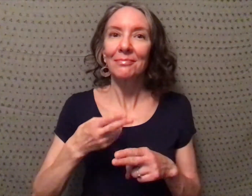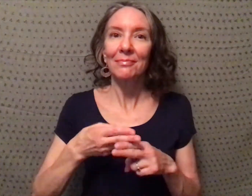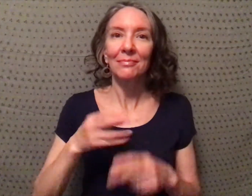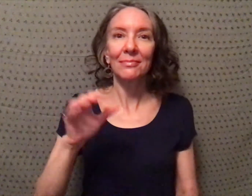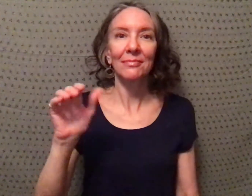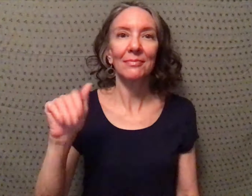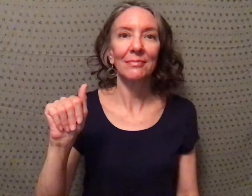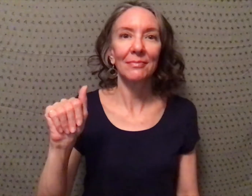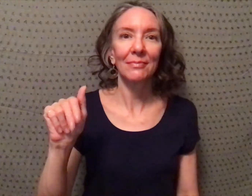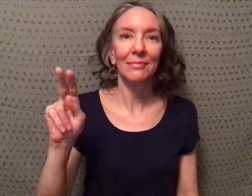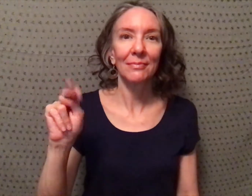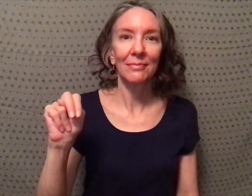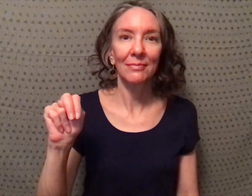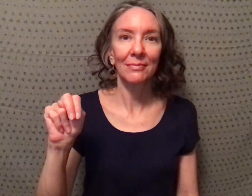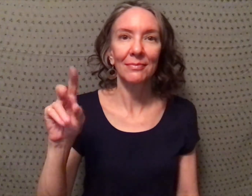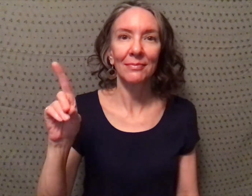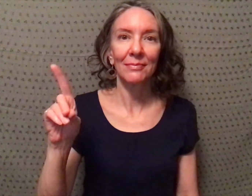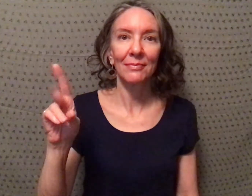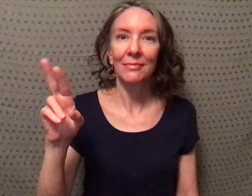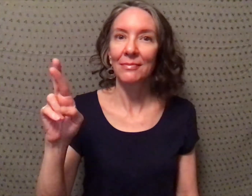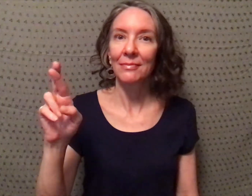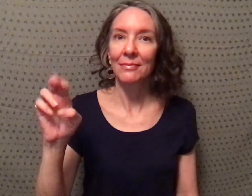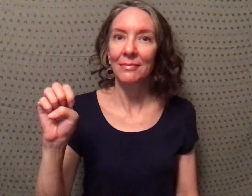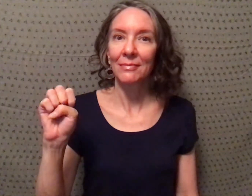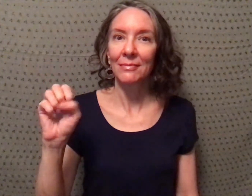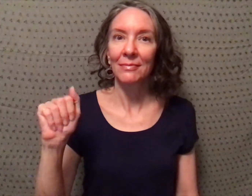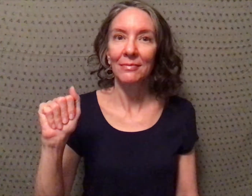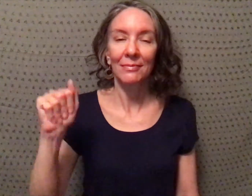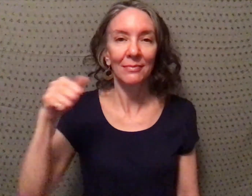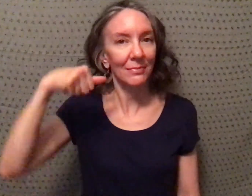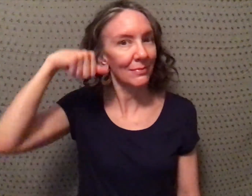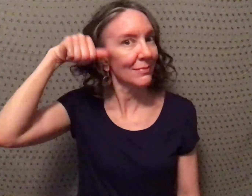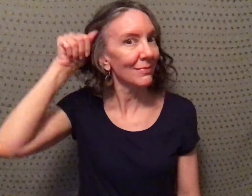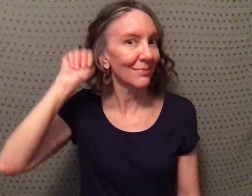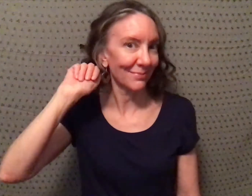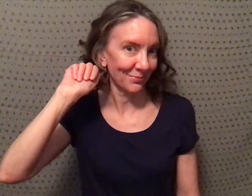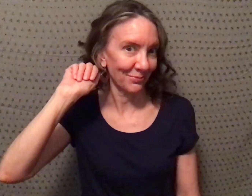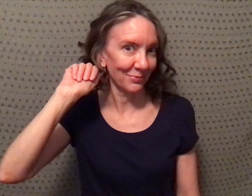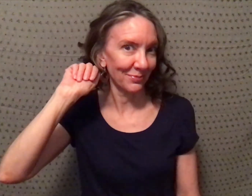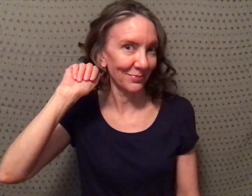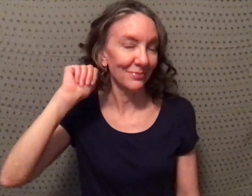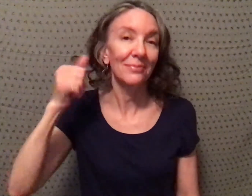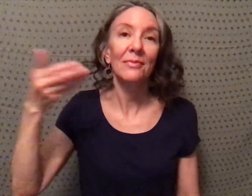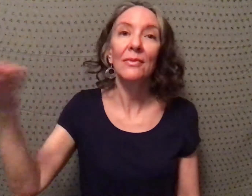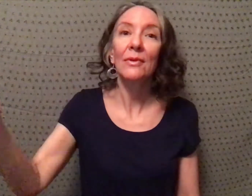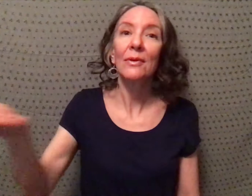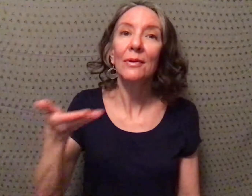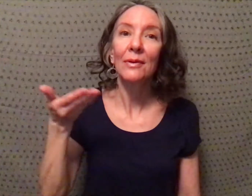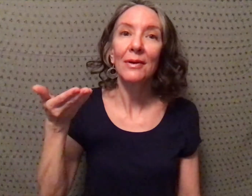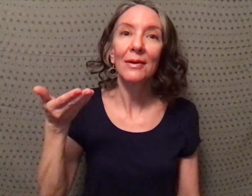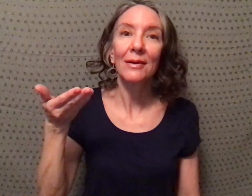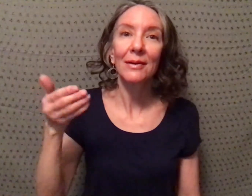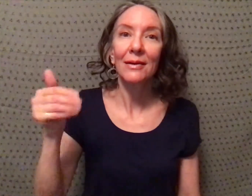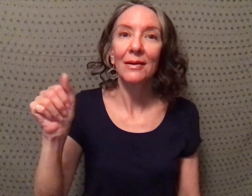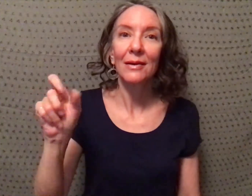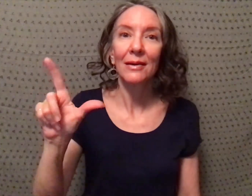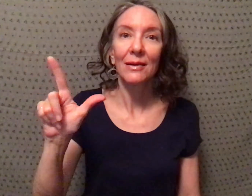My name is Andrea. This is my sign name. Welcome